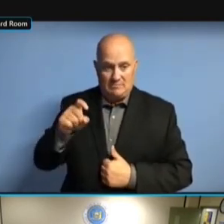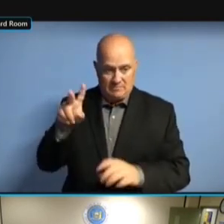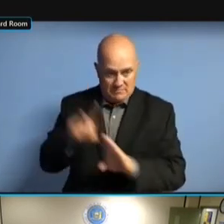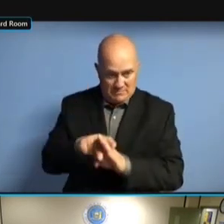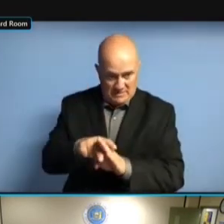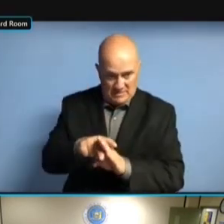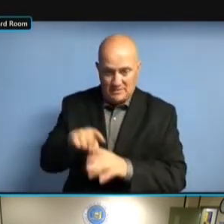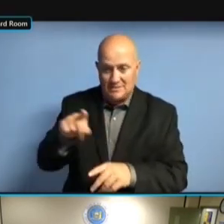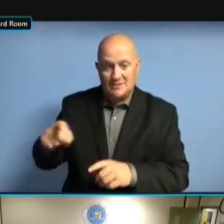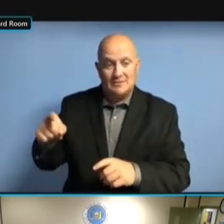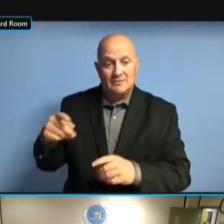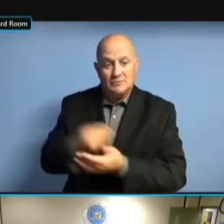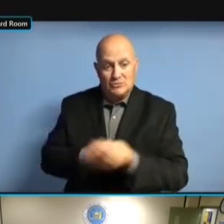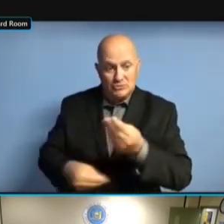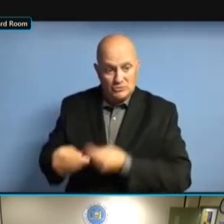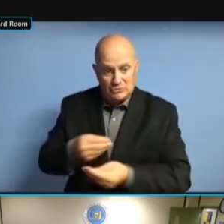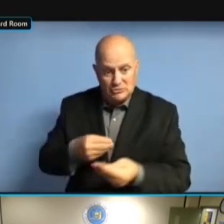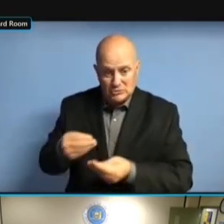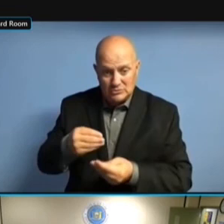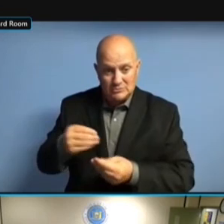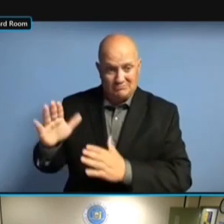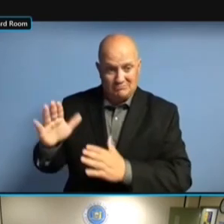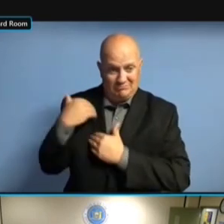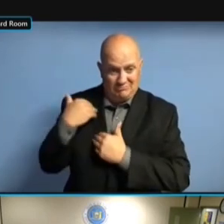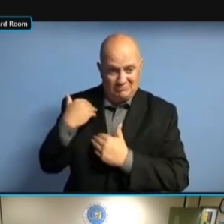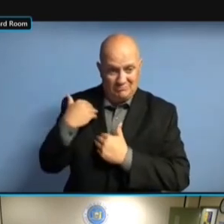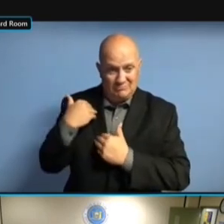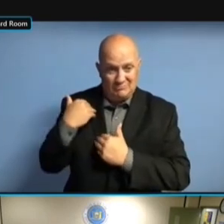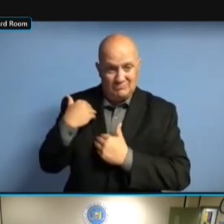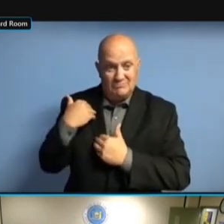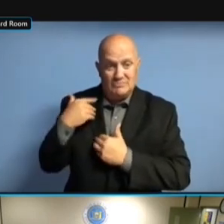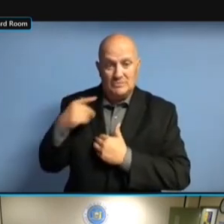LIKE WE RECENTLY DID. LIKE WE RECENTLY DID. THAT'S LIKE WE RECENTLY DID. THAT'S SORT LIKE WE RECENTLY DID. THAT'S SORT OF LIKE WE RECENTLY DID. THAT'S SORT OF HOW LIKE WE RECENTLY DID. THAT'S SORT OF HOW ABOUT LIKE WE RECENTLY DID. THAT'S SORT OF HOW ABOUT I'M THAT'S SORT OF HOW ABOUT I'M THAT'S SORT OF HOW ABOUT I'M APPROACHING THAT'S SORT OF HOW ABOUT I'M APPROACHING THINGS THAT'S SORT OF HOW ABOUT I'M APPROACHING THINGS RIGHT THAT'S SORT OF HOW ABOUT I'M APPROACHING THINGS RIGHT NOW. APPROACHING THINGS RIGHT NOW. APPROACHING THINGS RIGHT NOW. >>